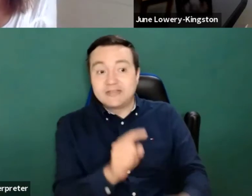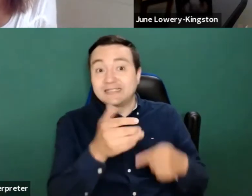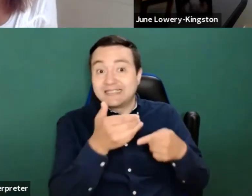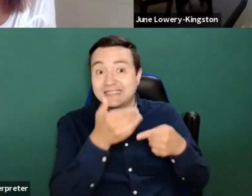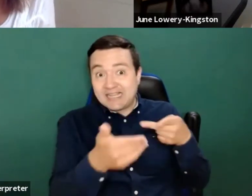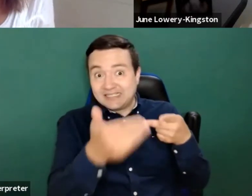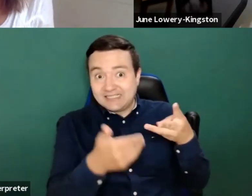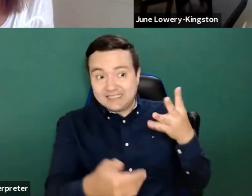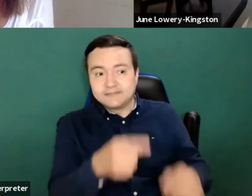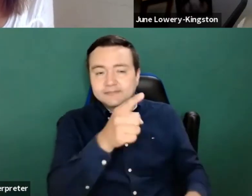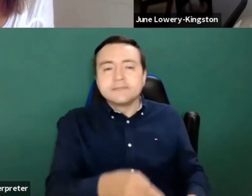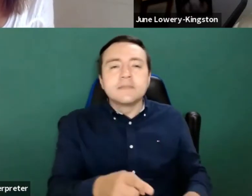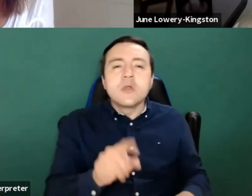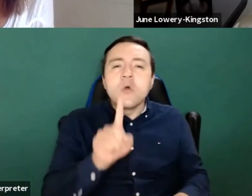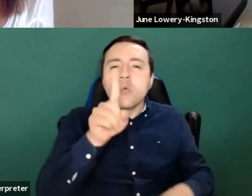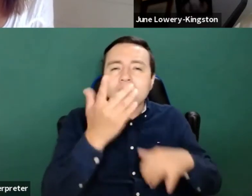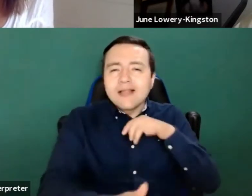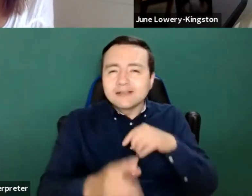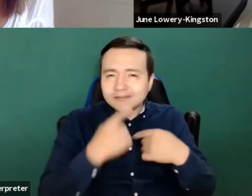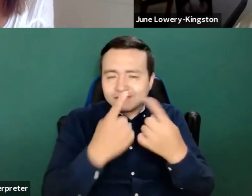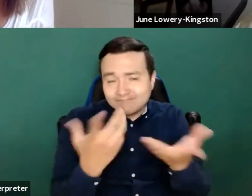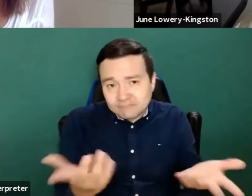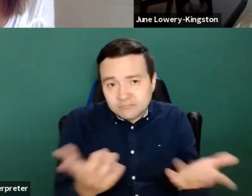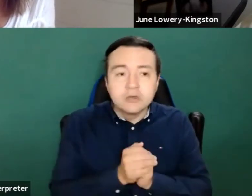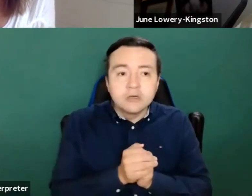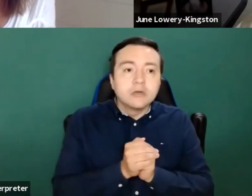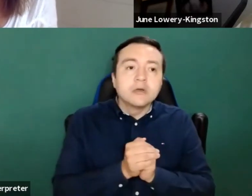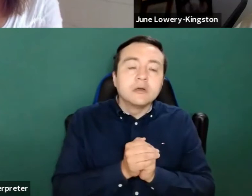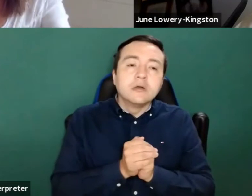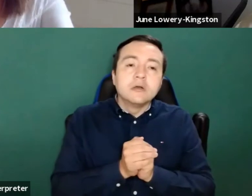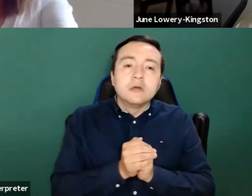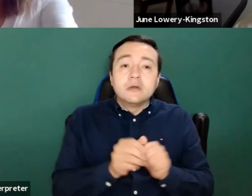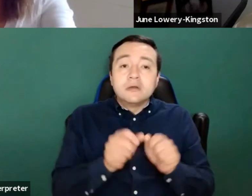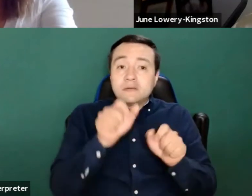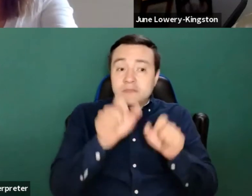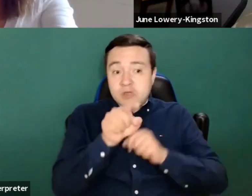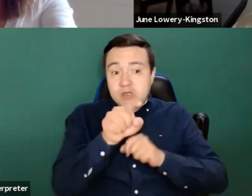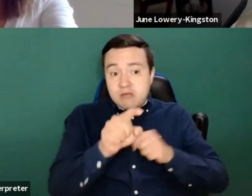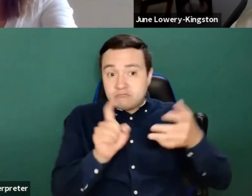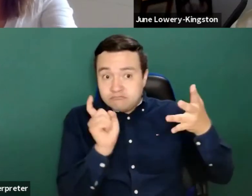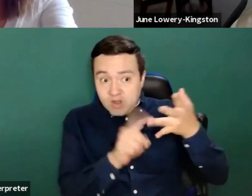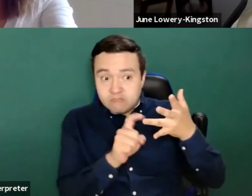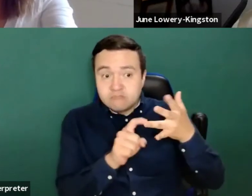And just one last thing I wanted to say about, we've given links here to our website, as well as some contact details.